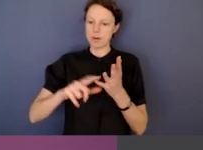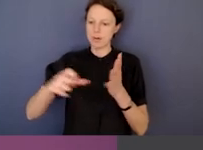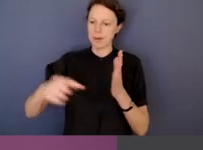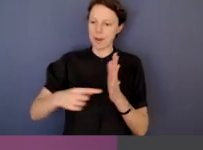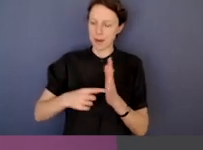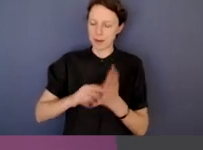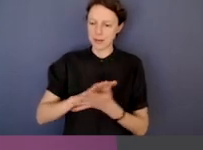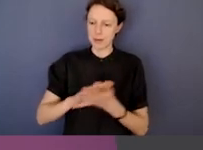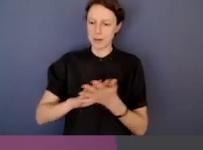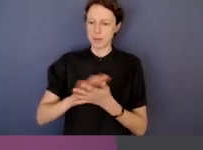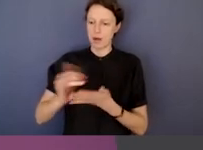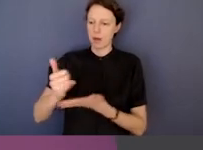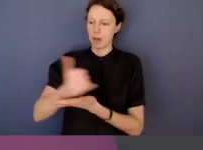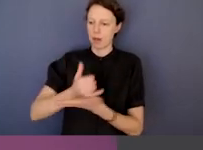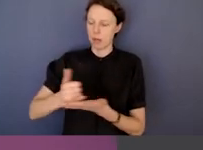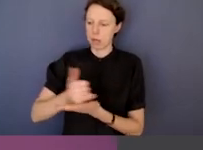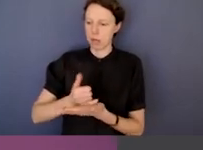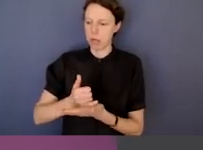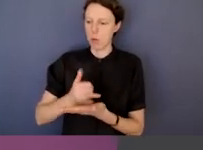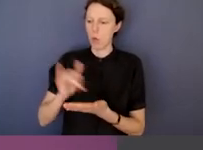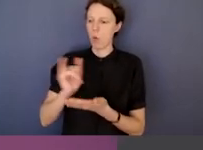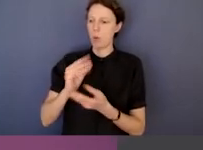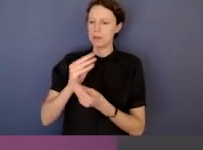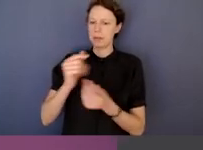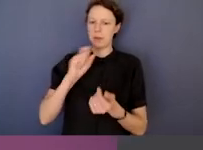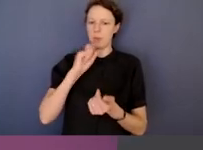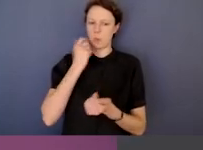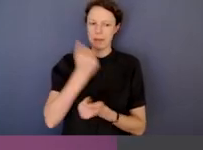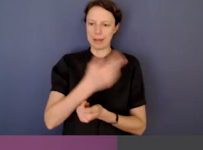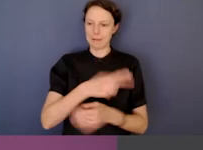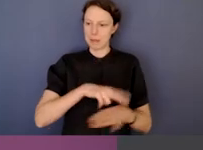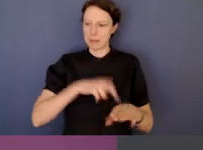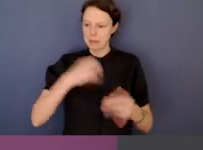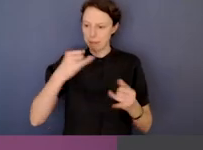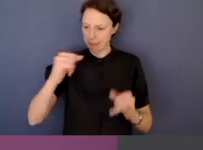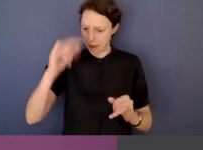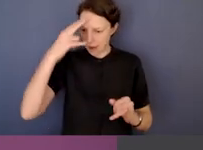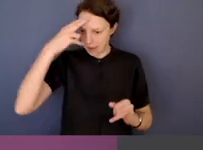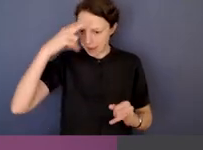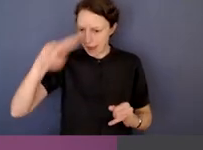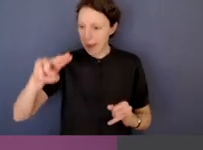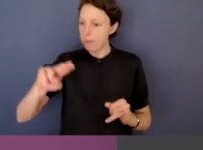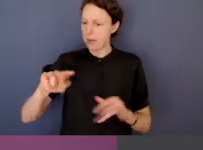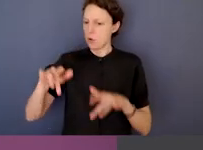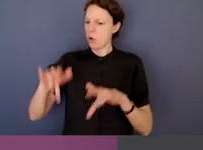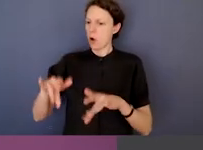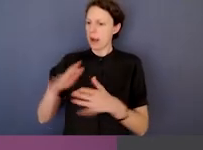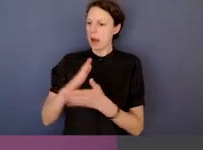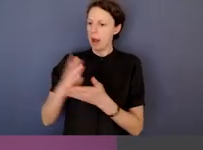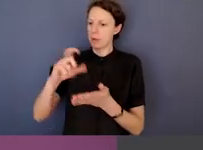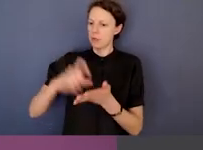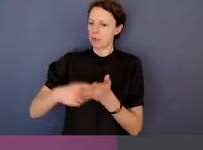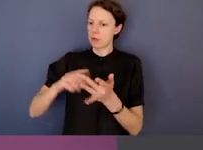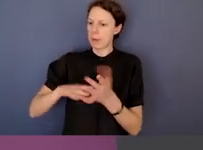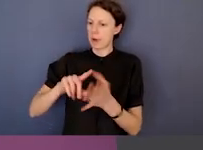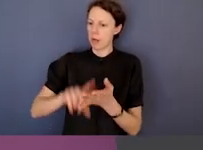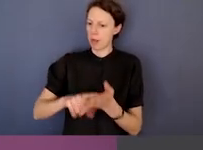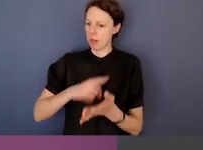that involves disgraceful or improper conduct or conduct that might bring Victoria police into disrepute, falling short of criminal conduct. And